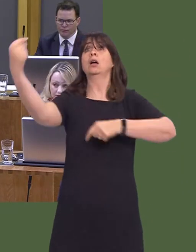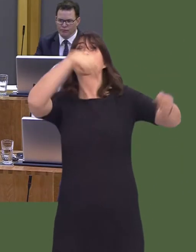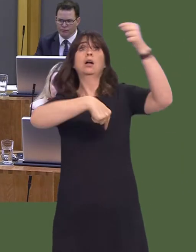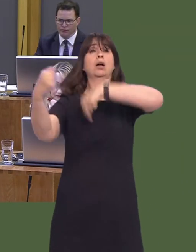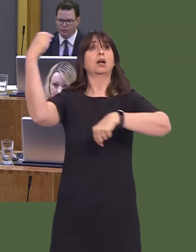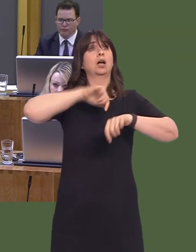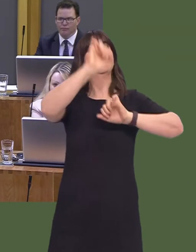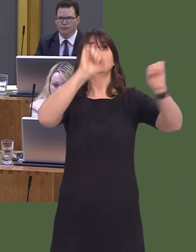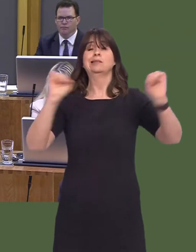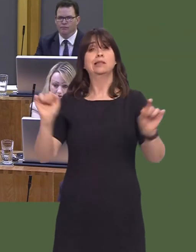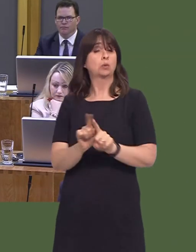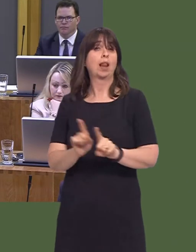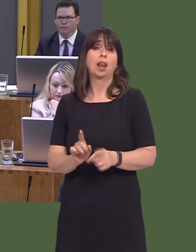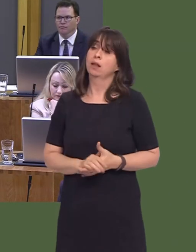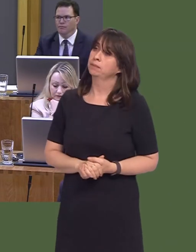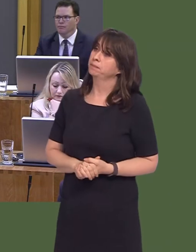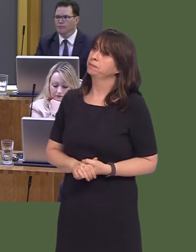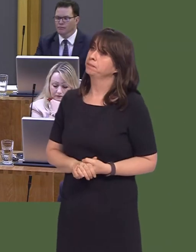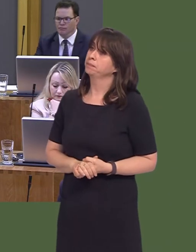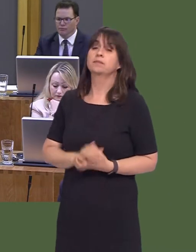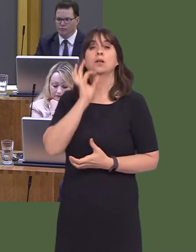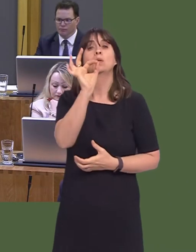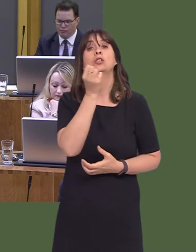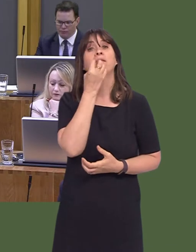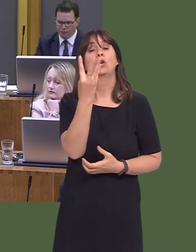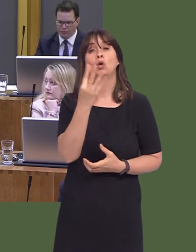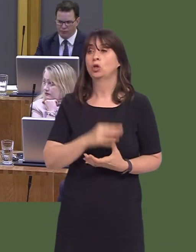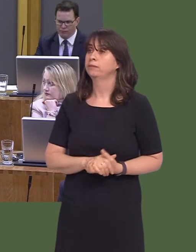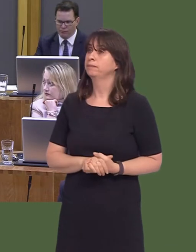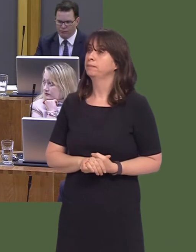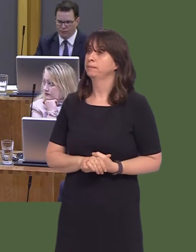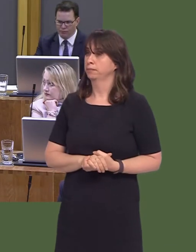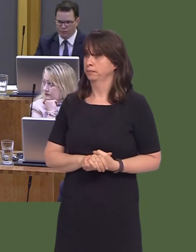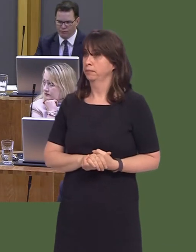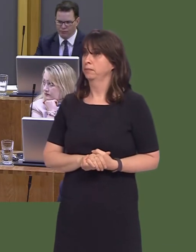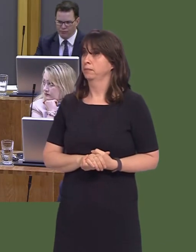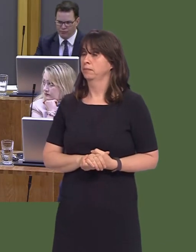Jayne Bryant AM: 4. Pa gynnydd y mae Llywodraeth Cymru yn ei wneud o ran atal unigrwydd ac